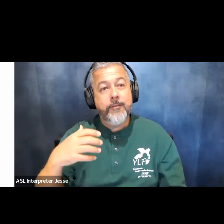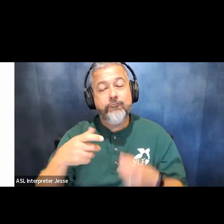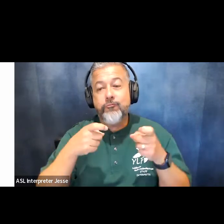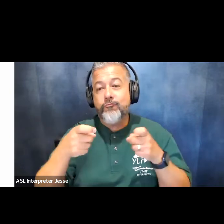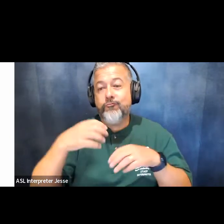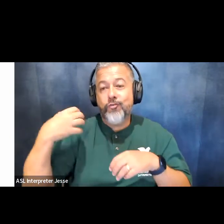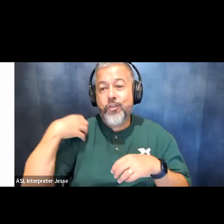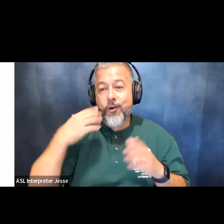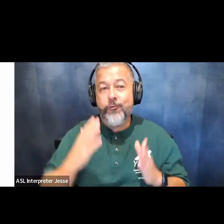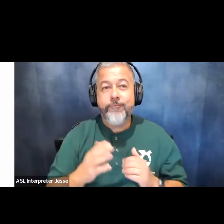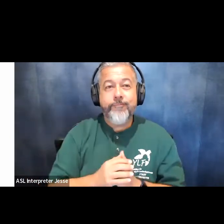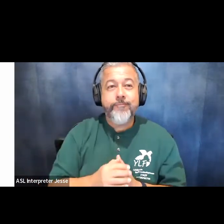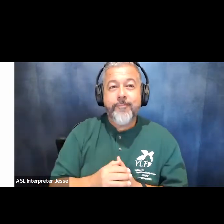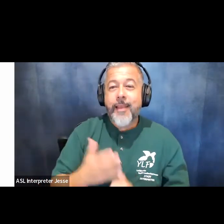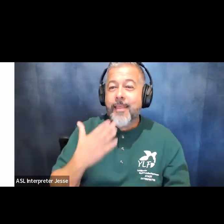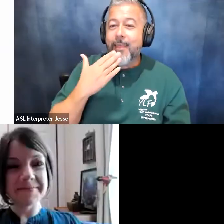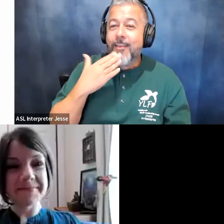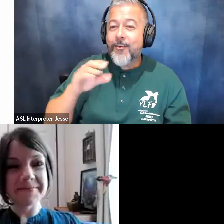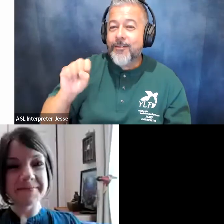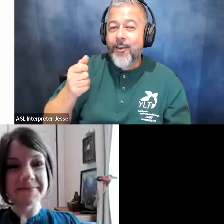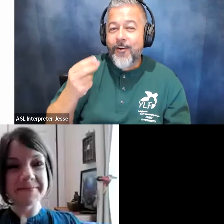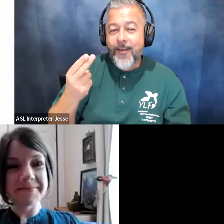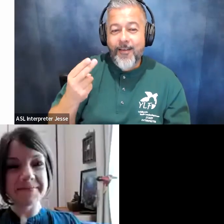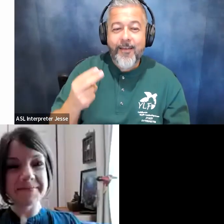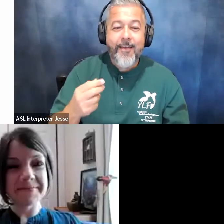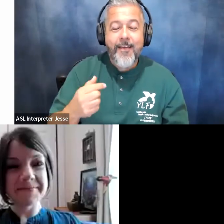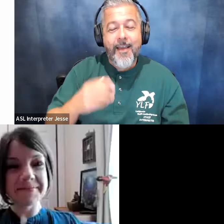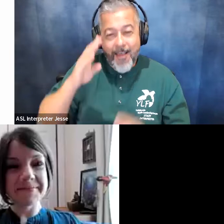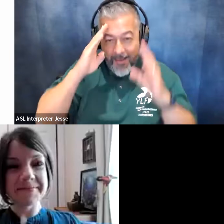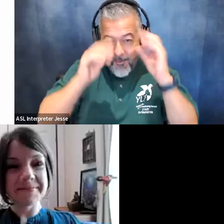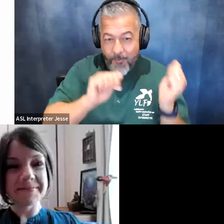thank you sarah hello everyone i'm so excited to be here with you guys today